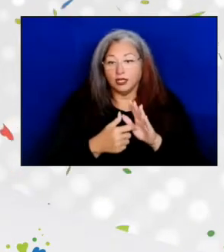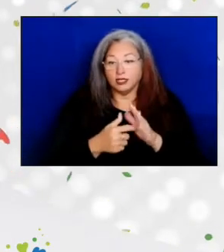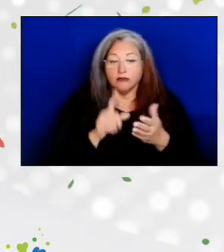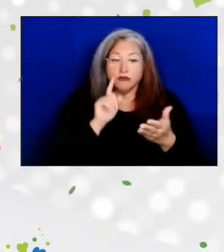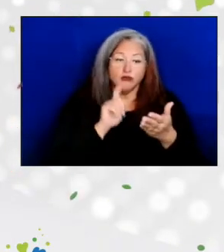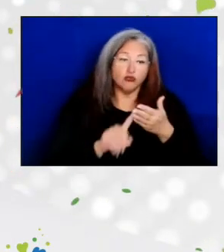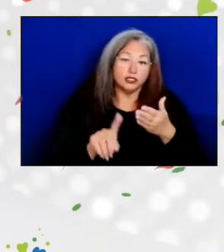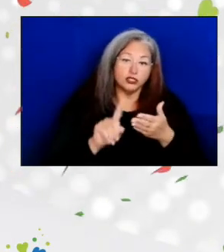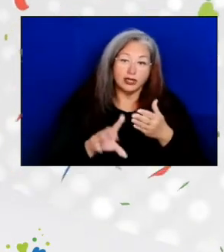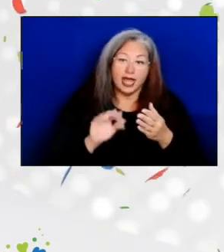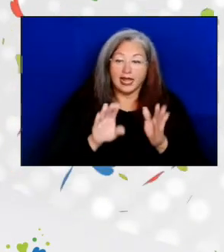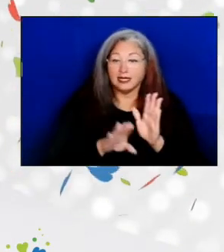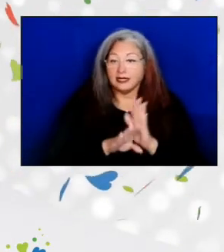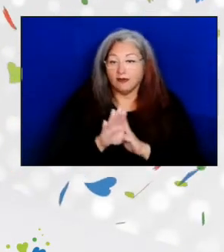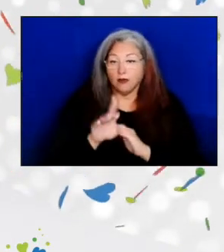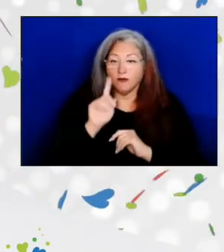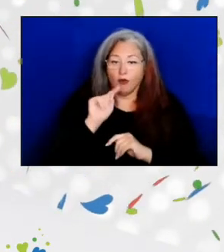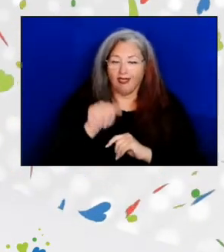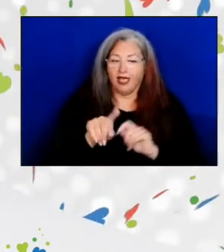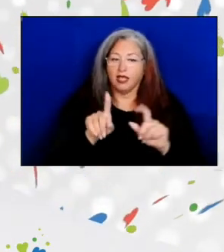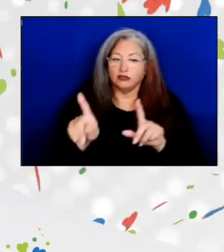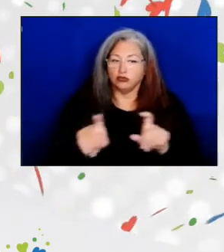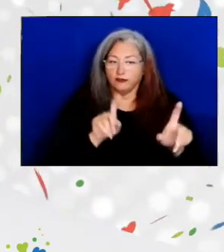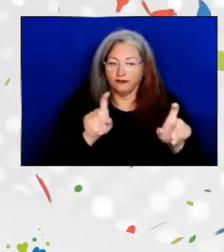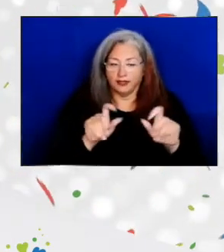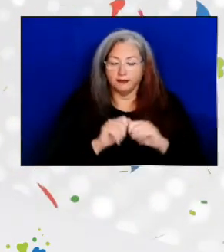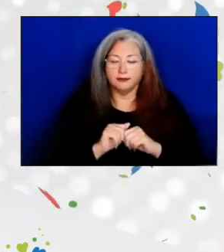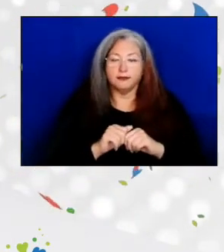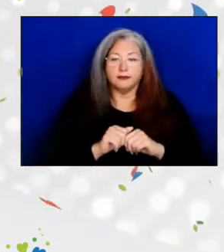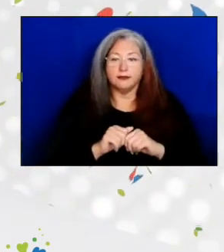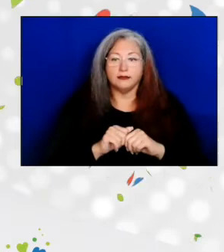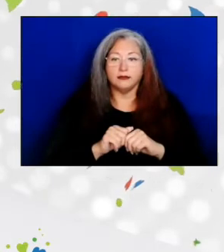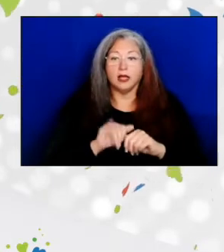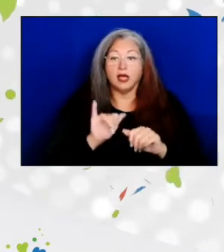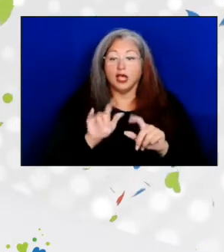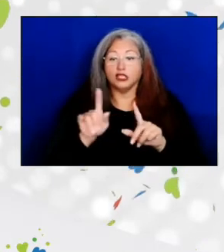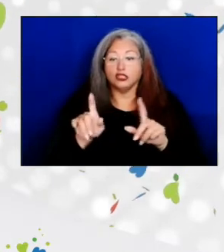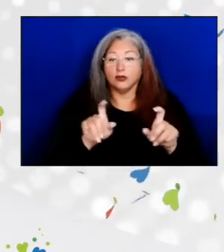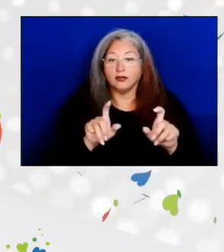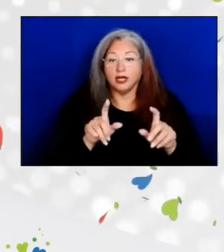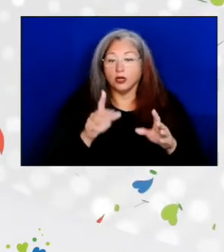and development of the survey. And the survey tells our story